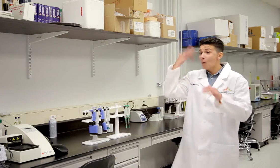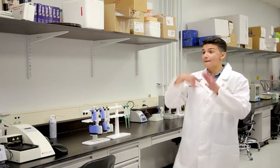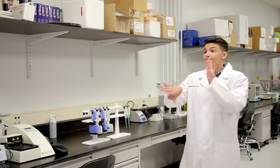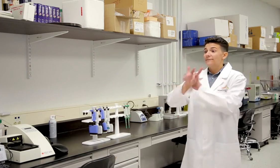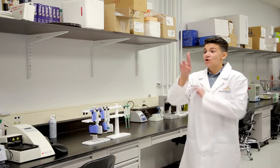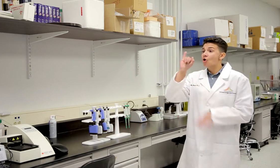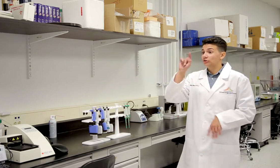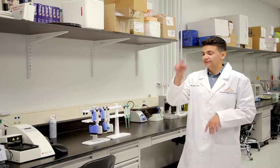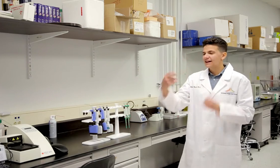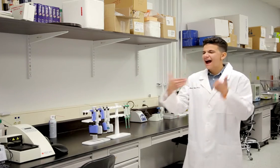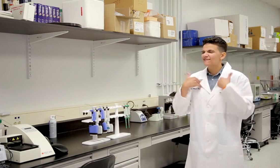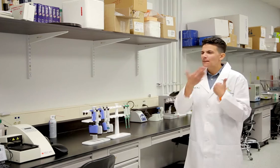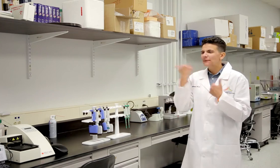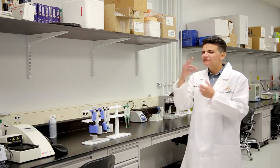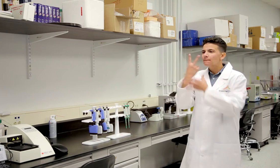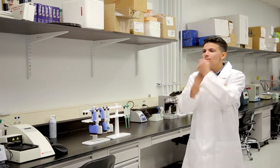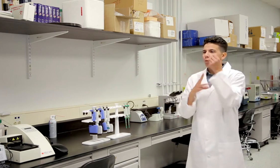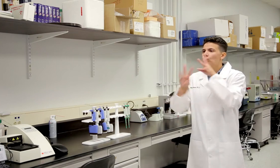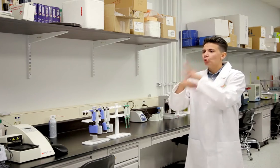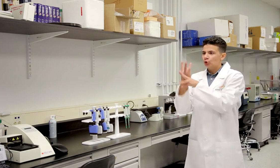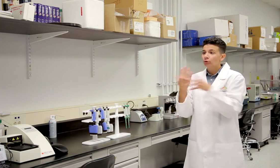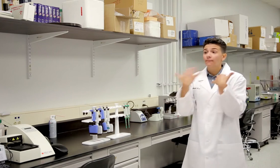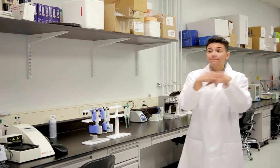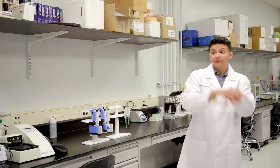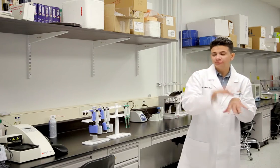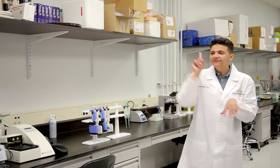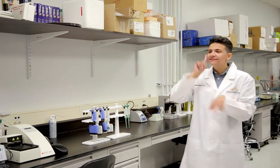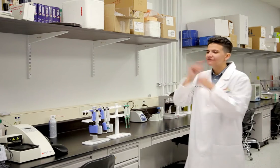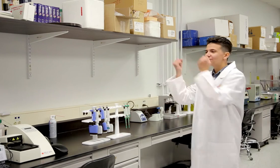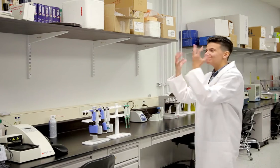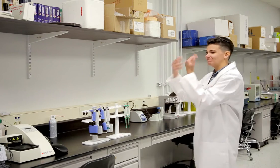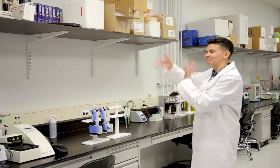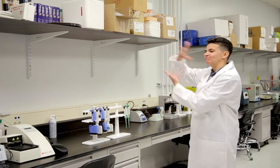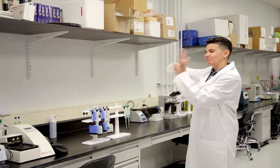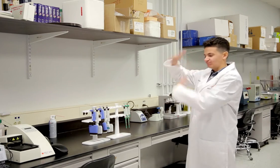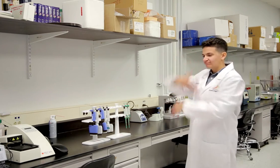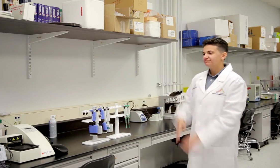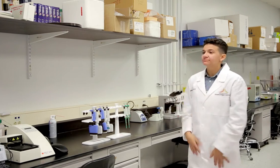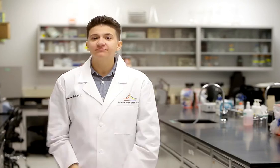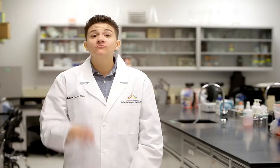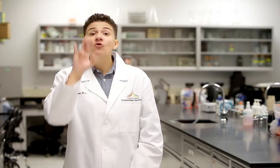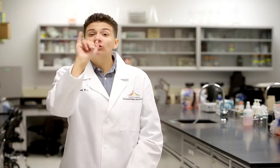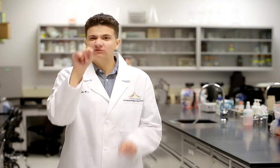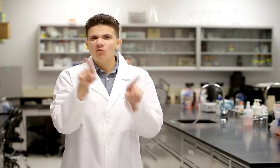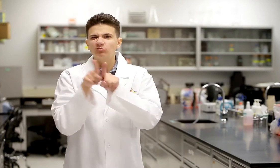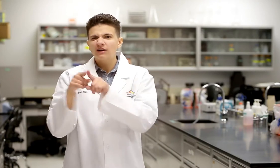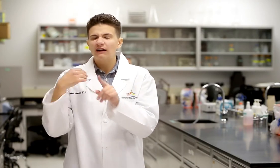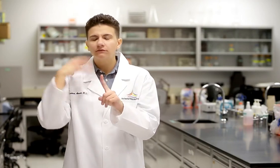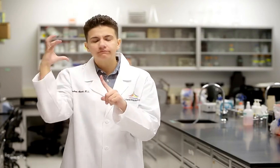I chose RIT to have the best of both worlds, meaning education in a mainstream setting while being surrounded by Deaf peers.